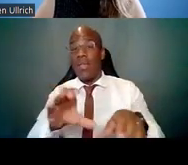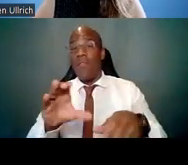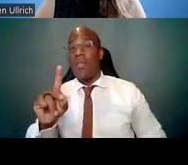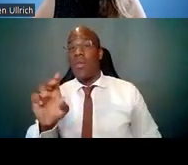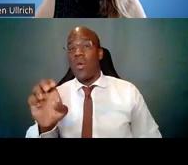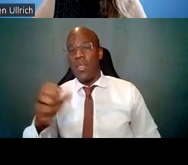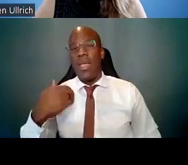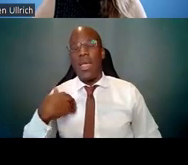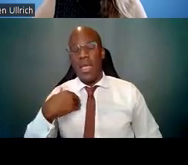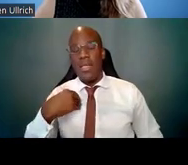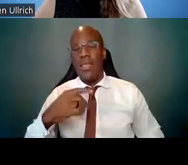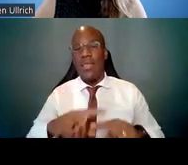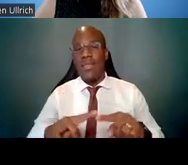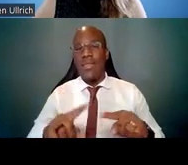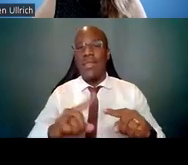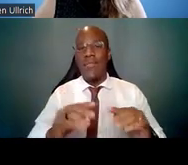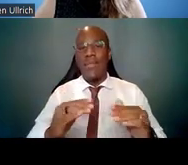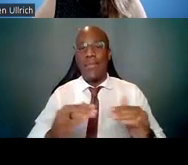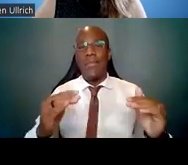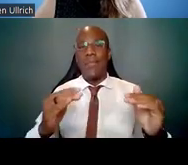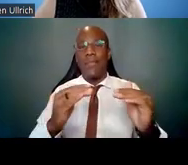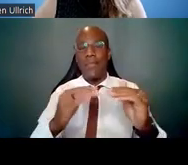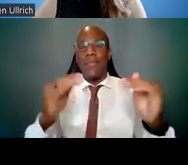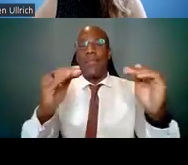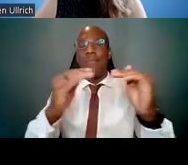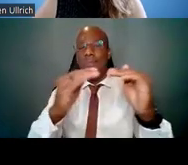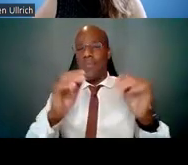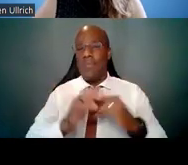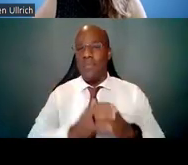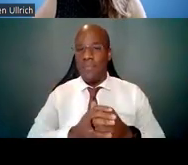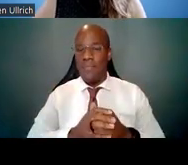So the diversity version of this